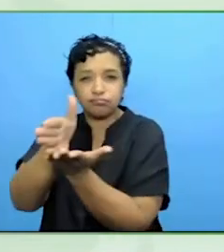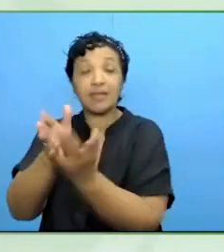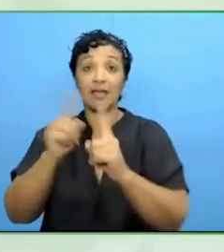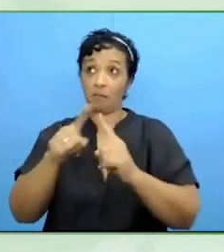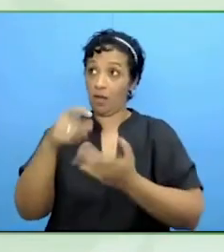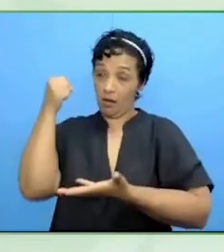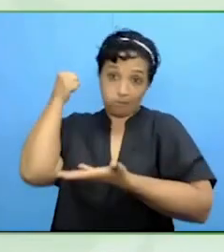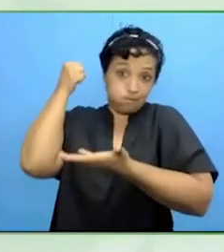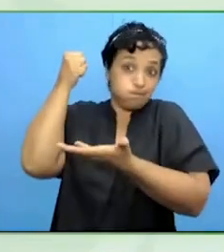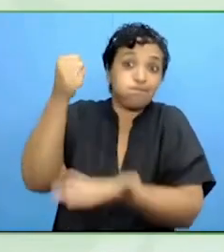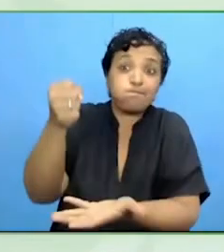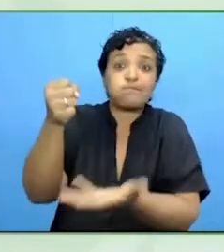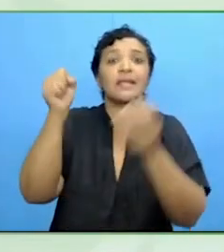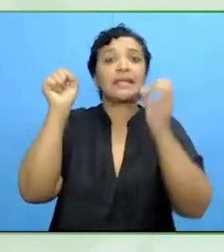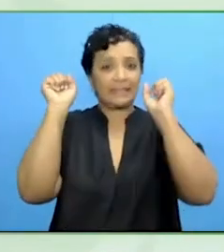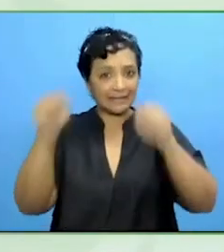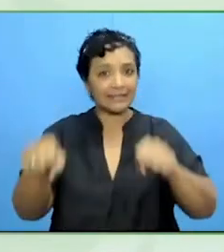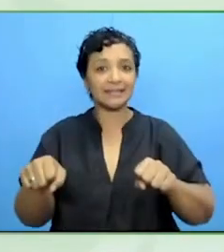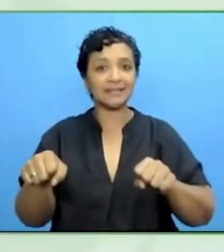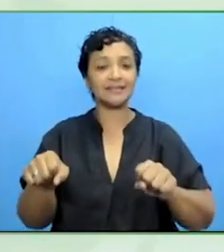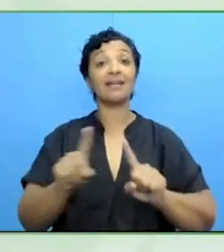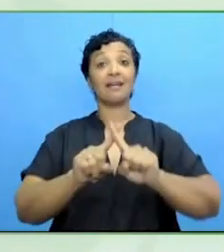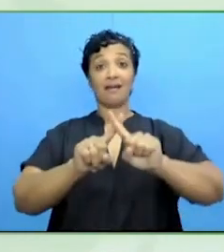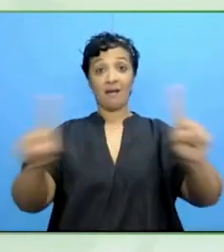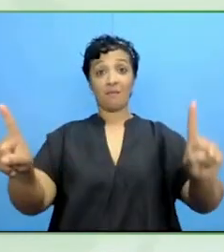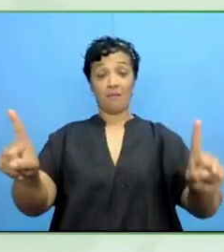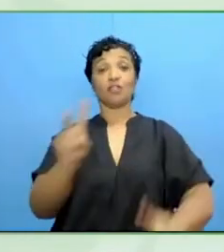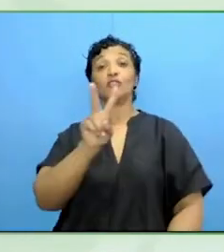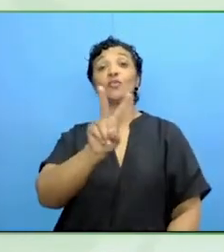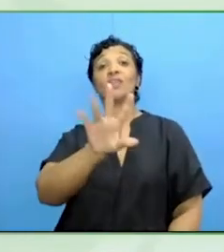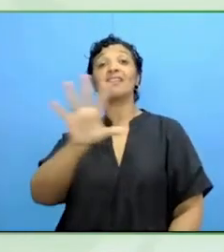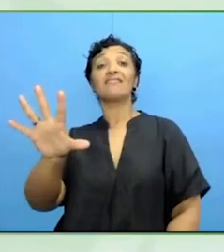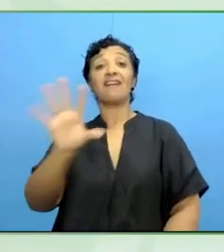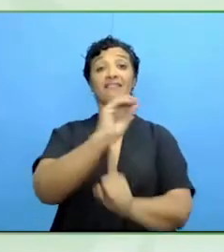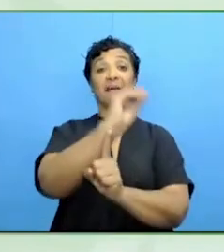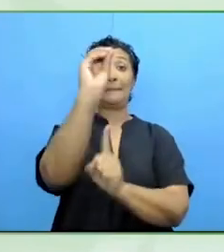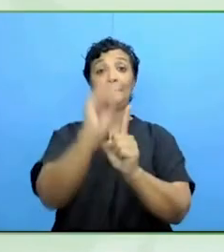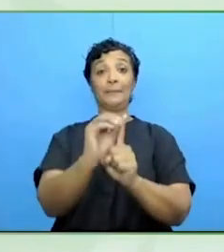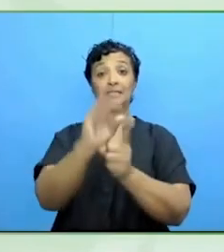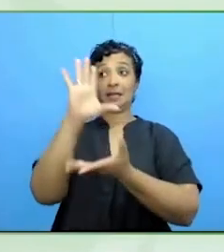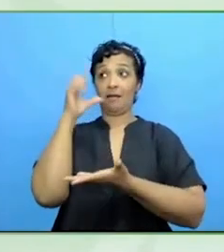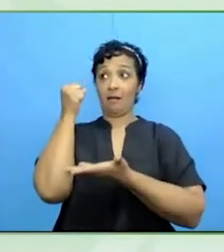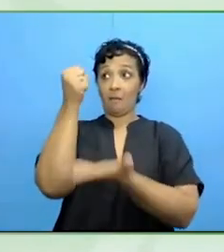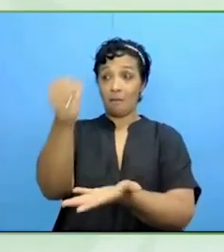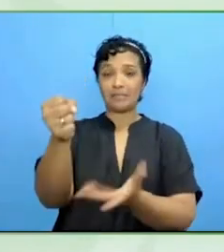The good news is that 25% of this budget has to be spent on social inclusion.